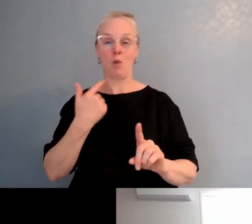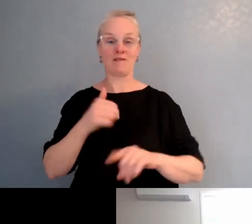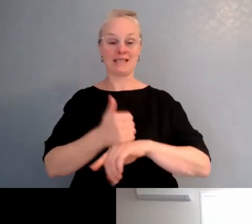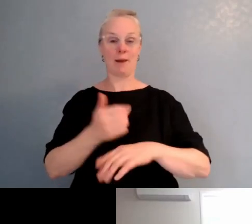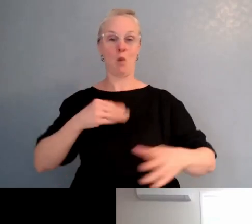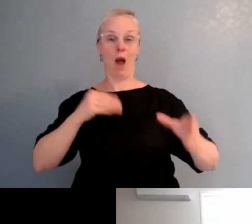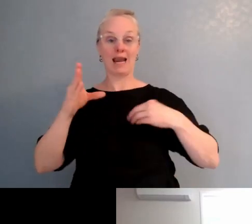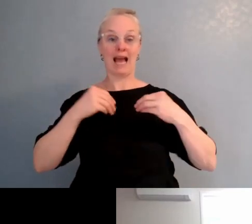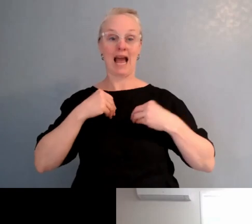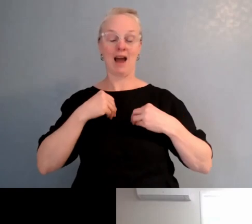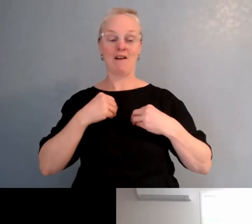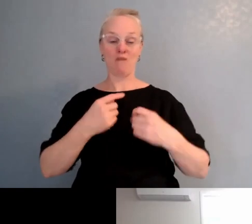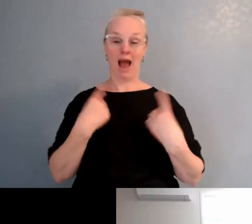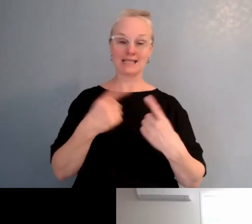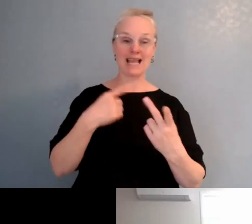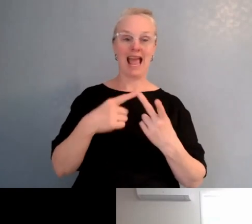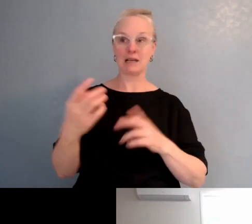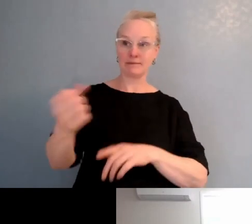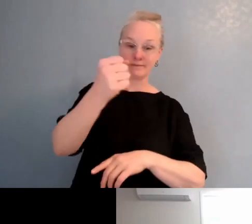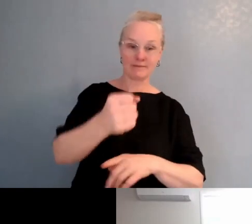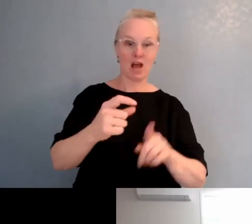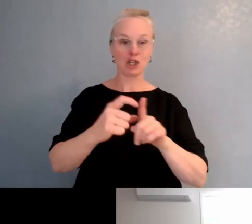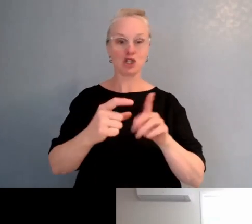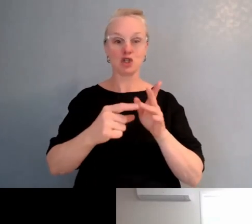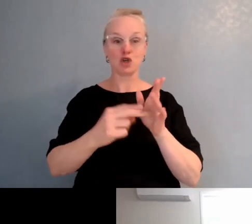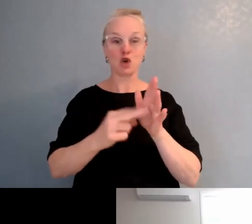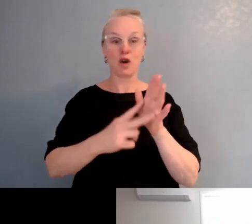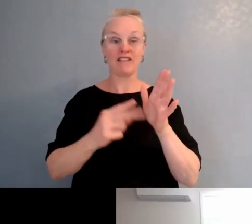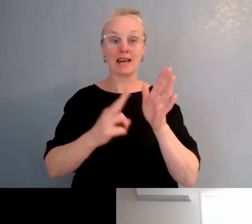For whānau, and so that everyone can upskill a little bit,